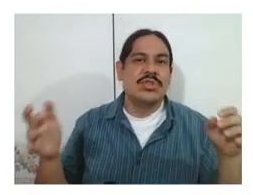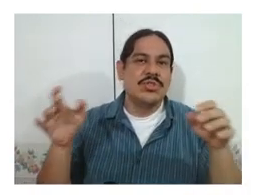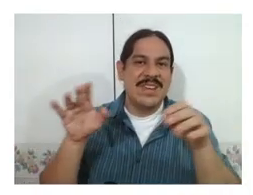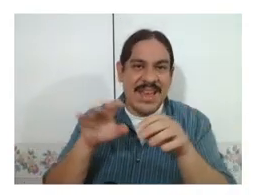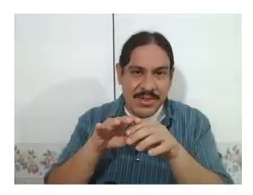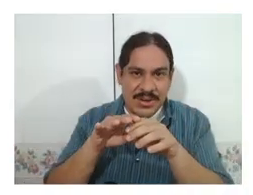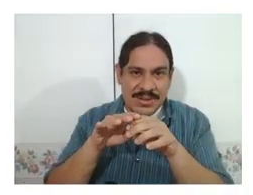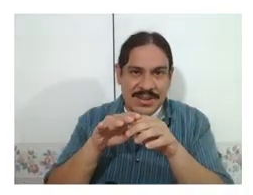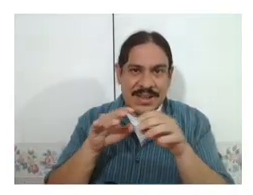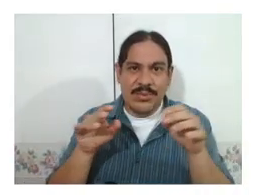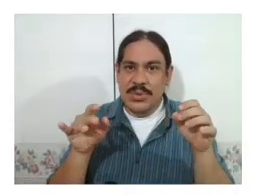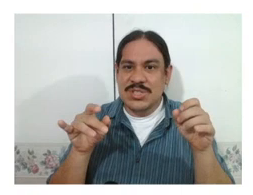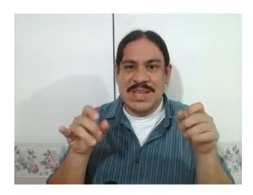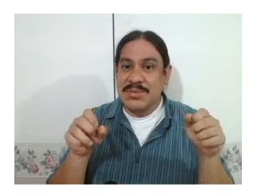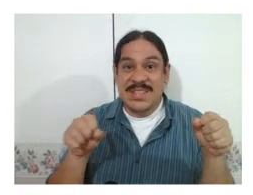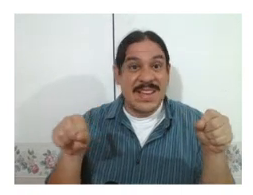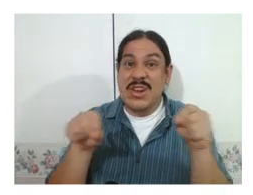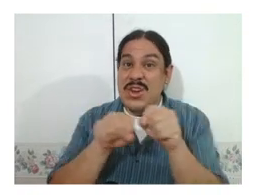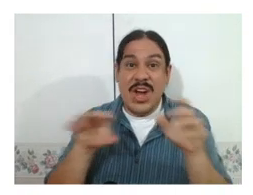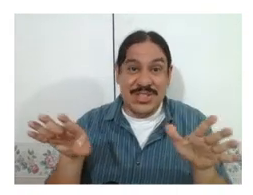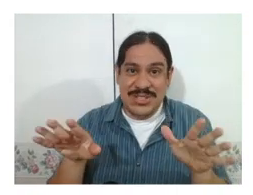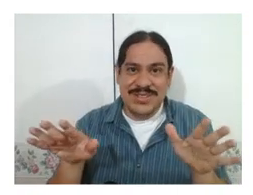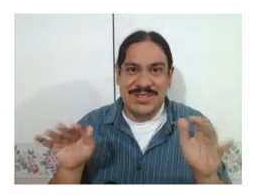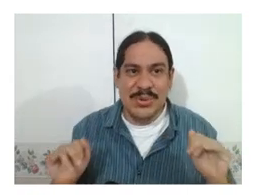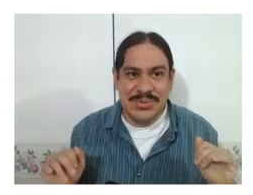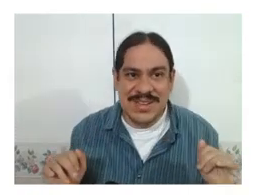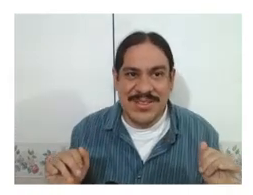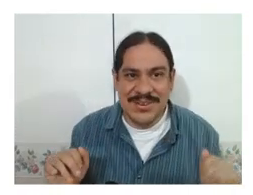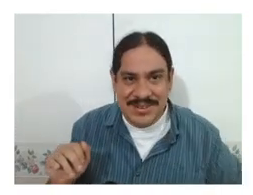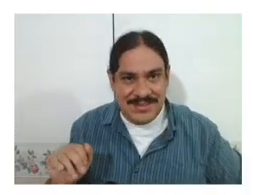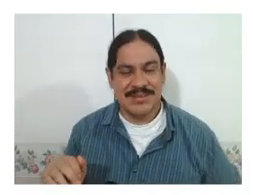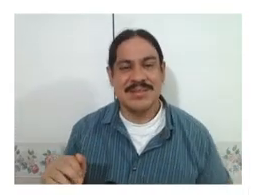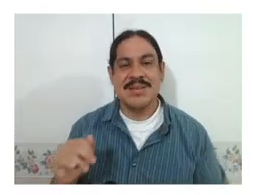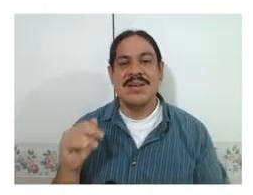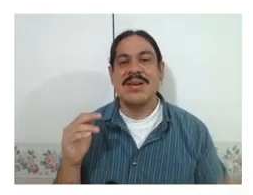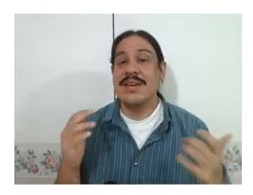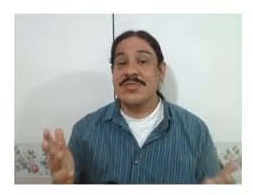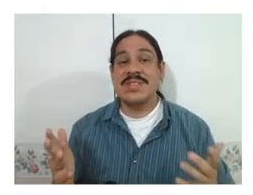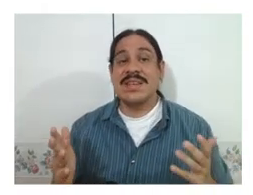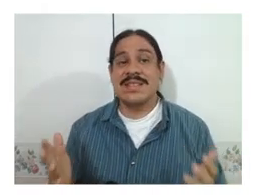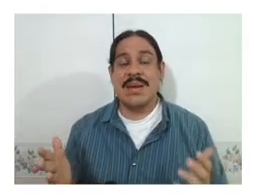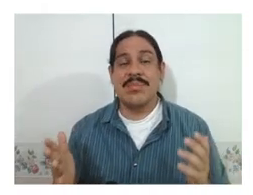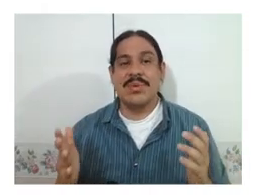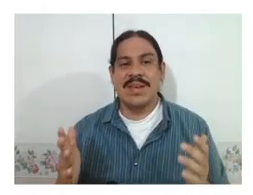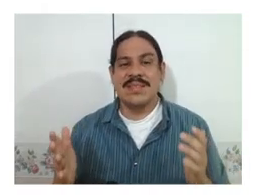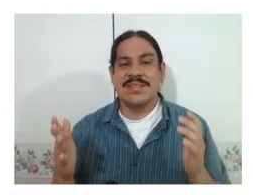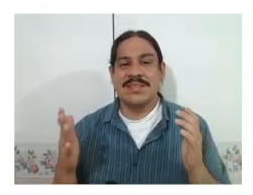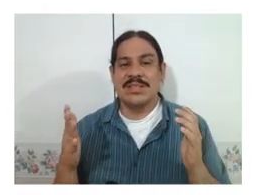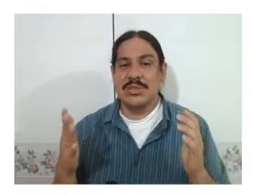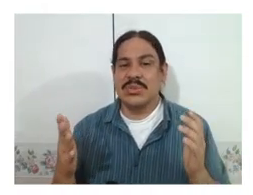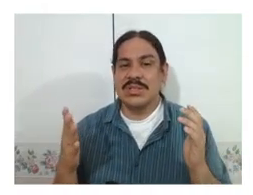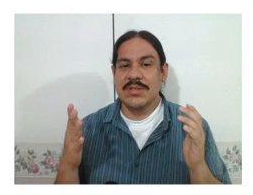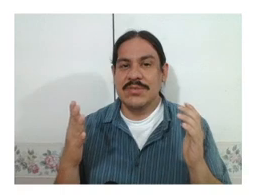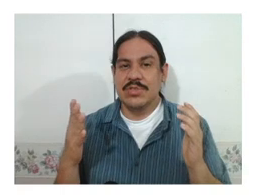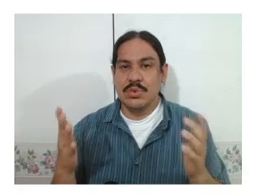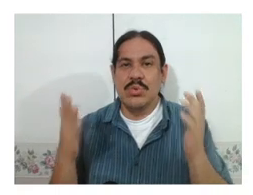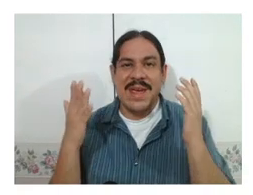together and which sounds cannot go together